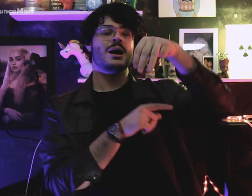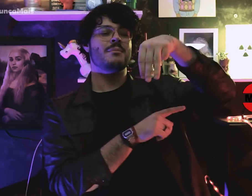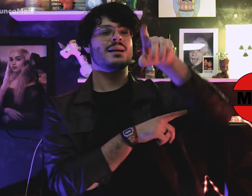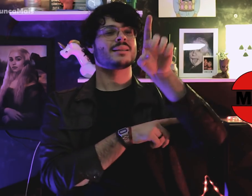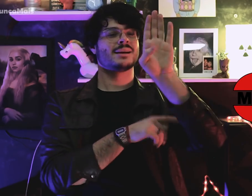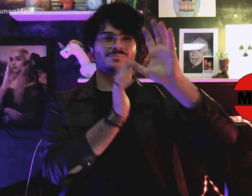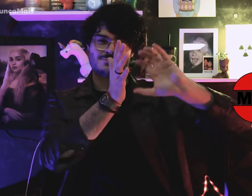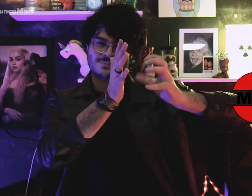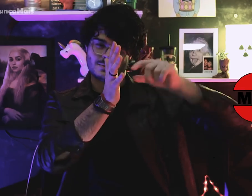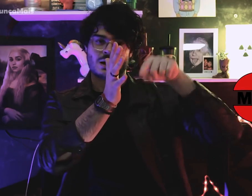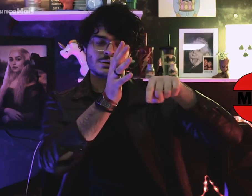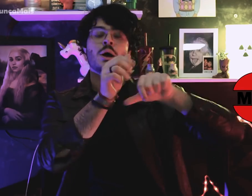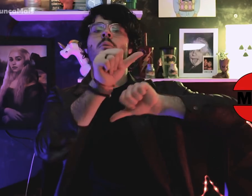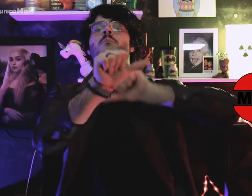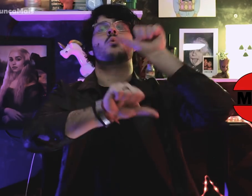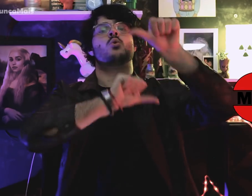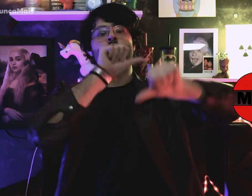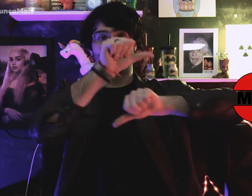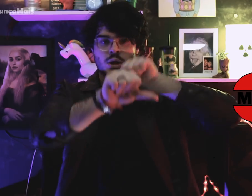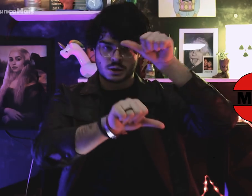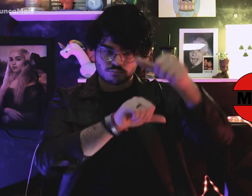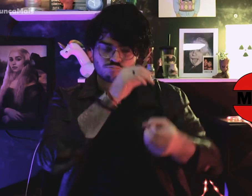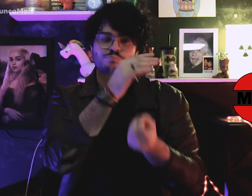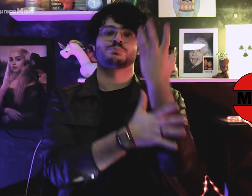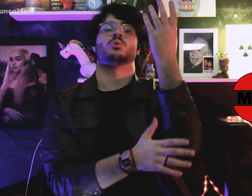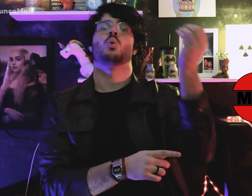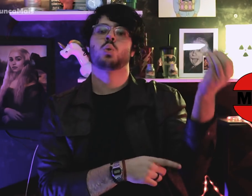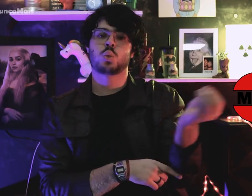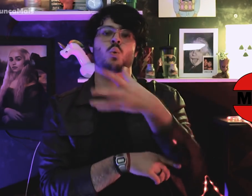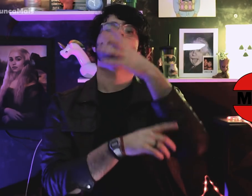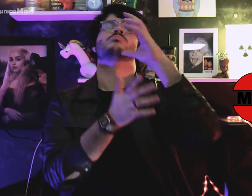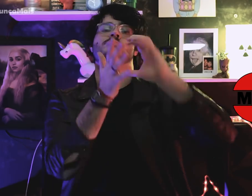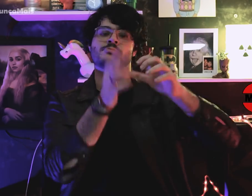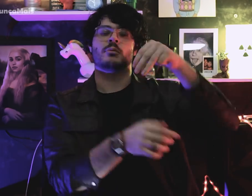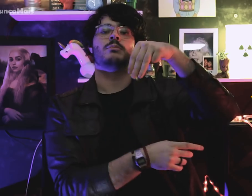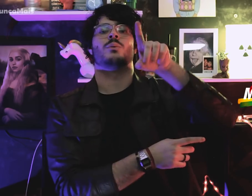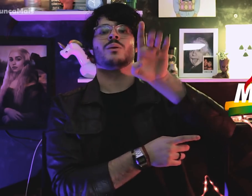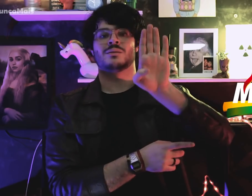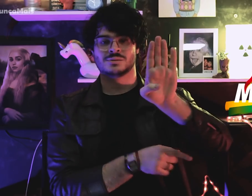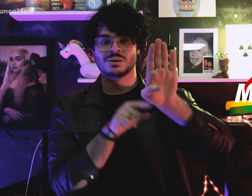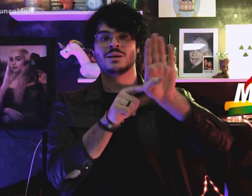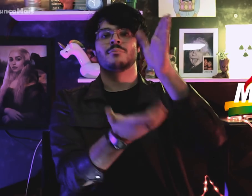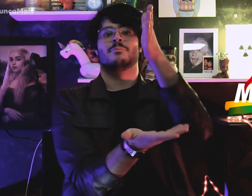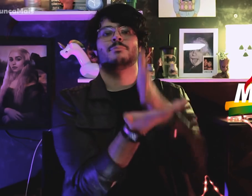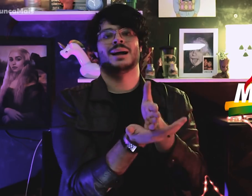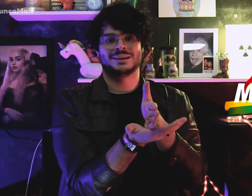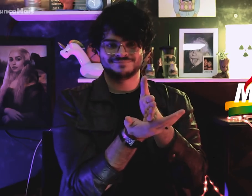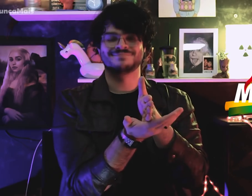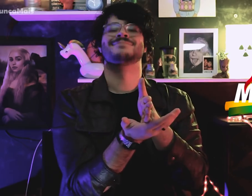o MDB foi criado como novo partido de centro,